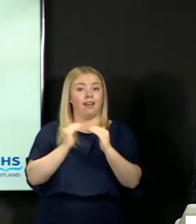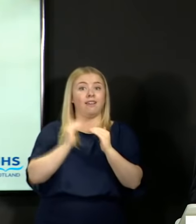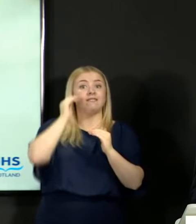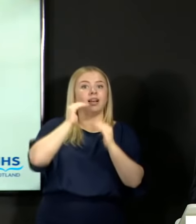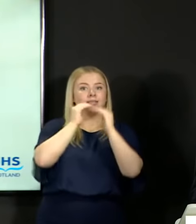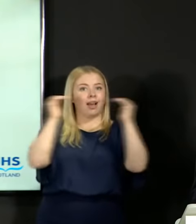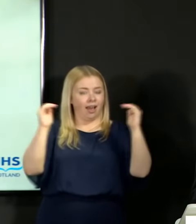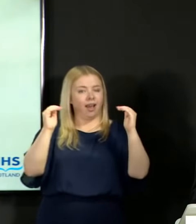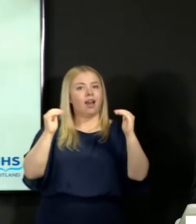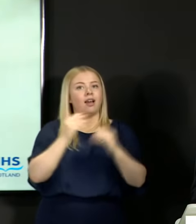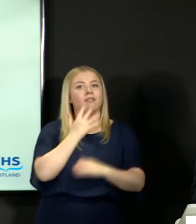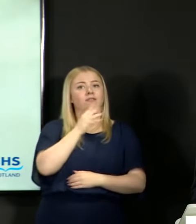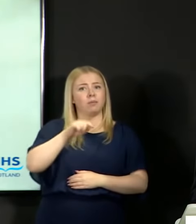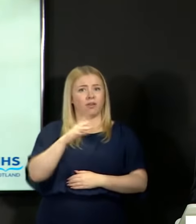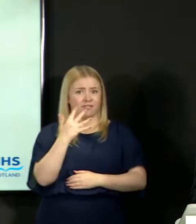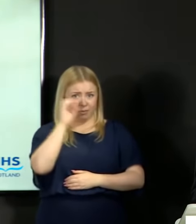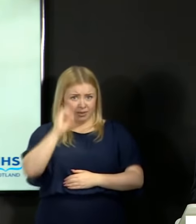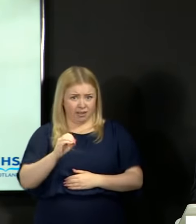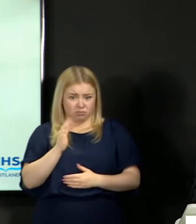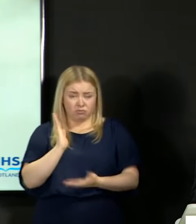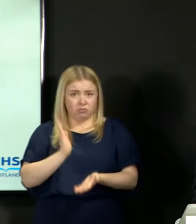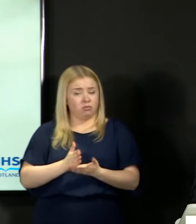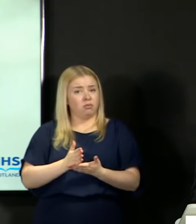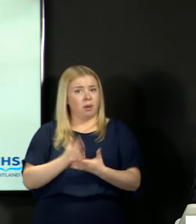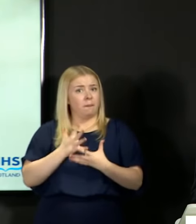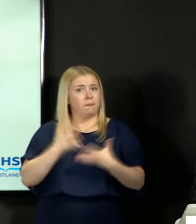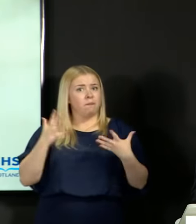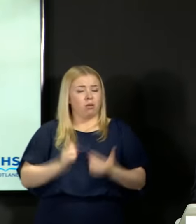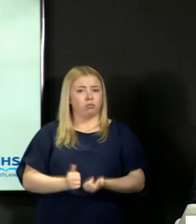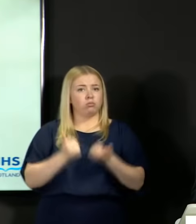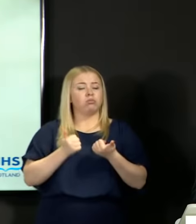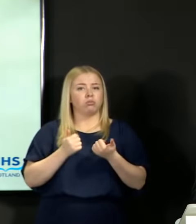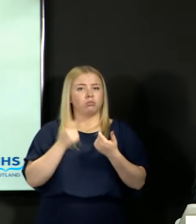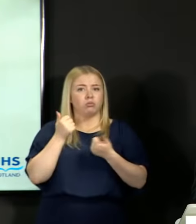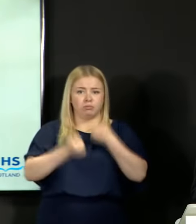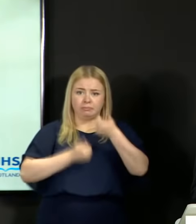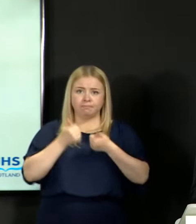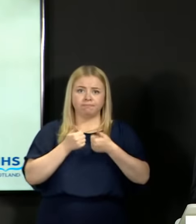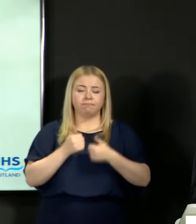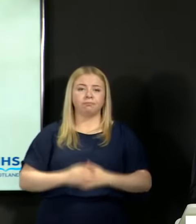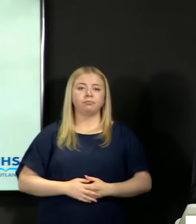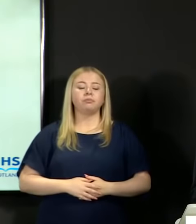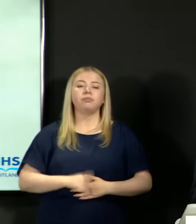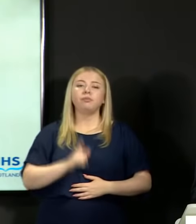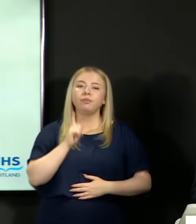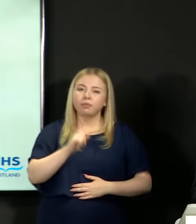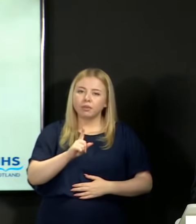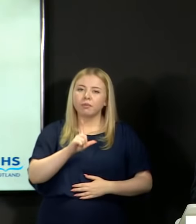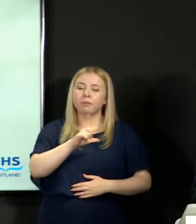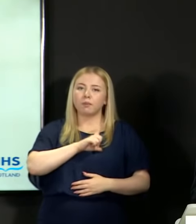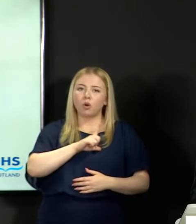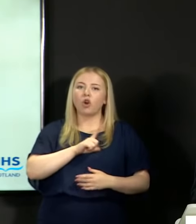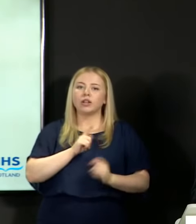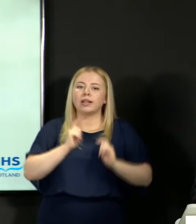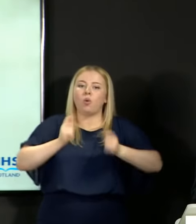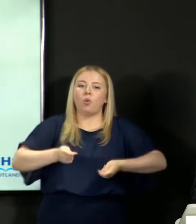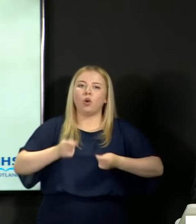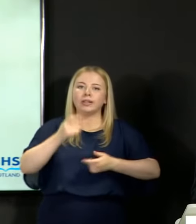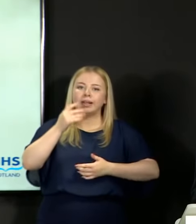which by any measure should be considered a very good set of results. However given that the awarding methodology is different this year to